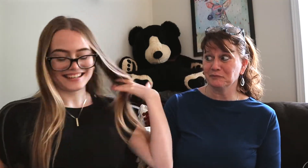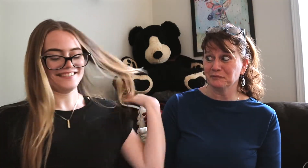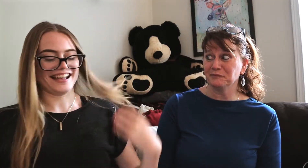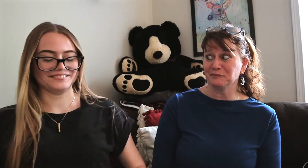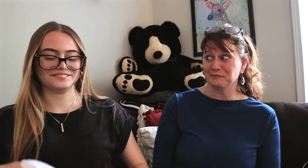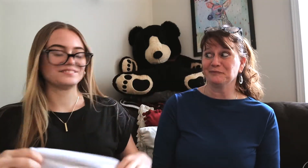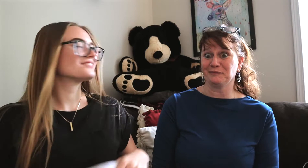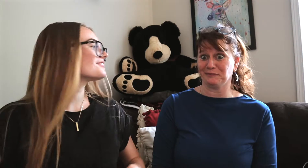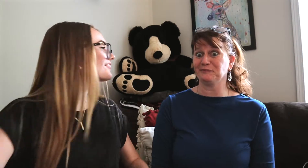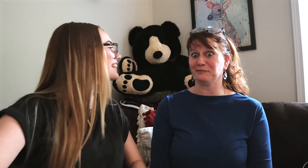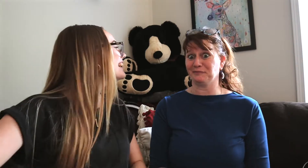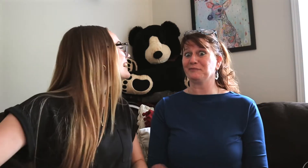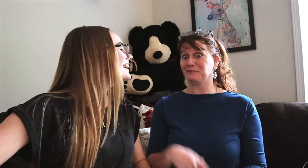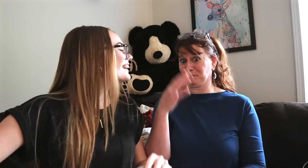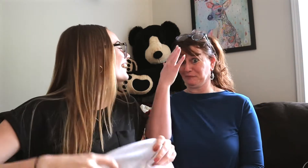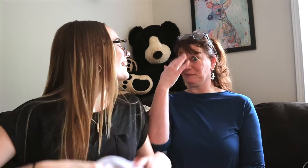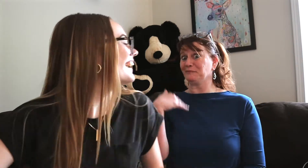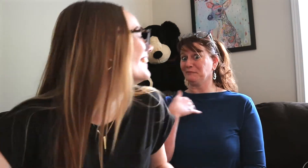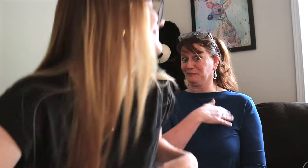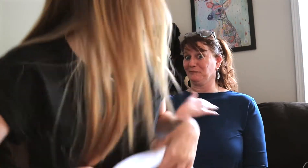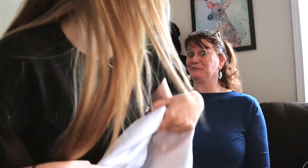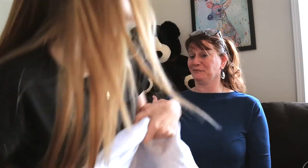okay okay *death knell*